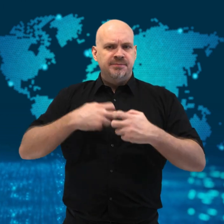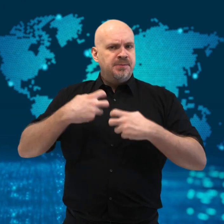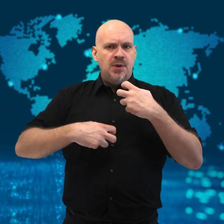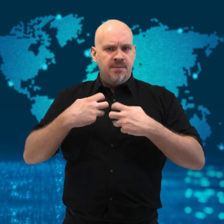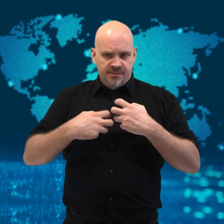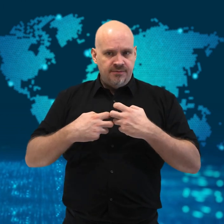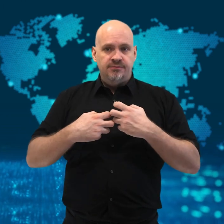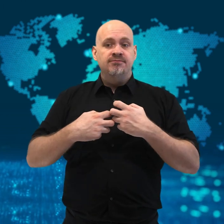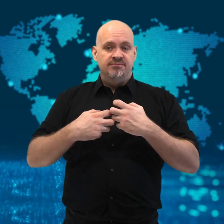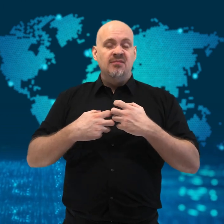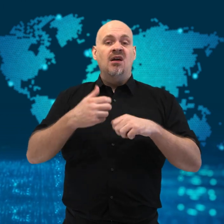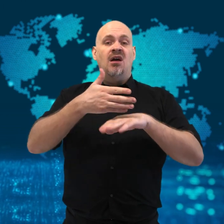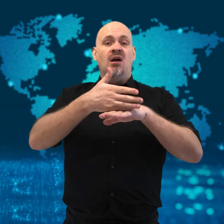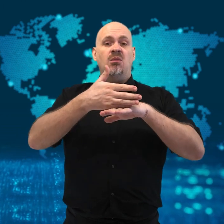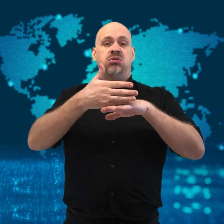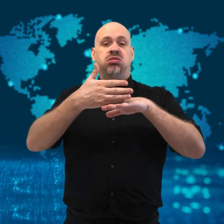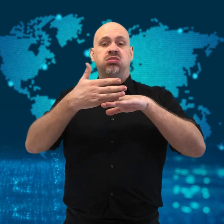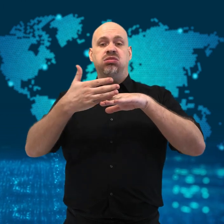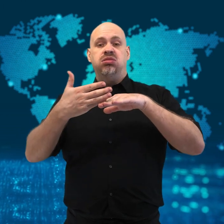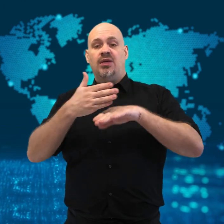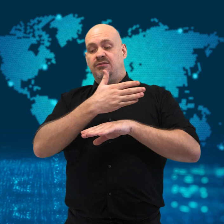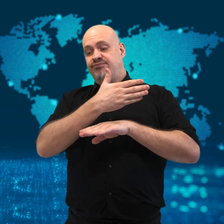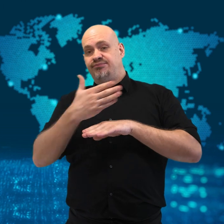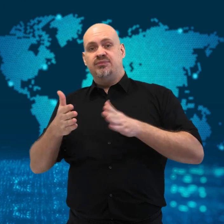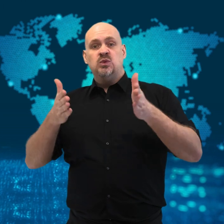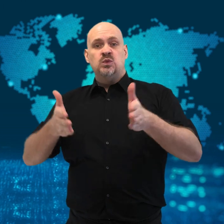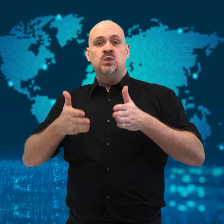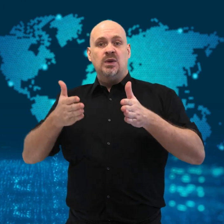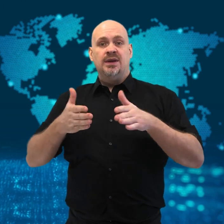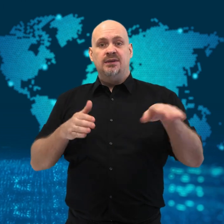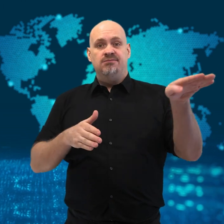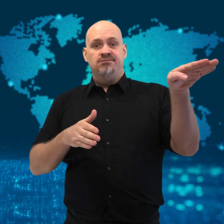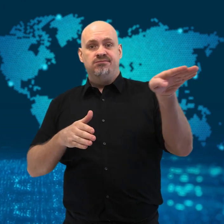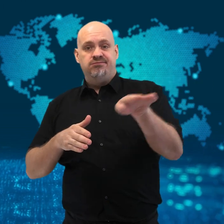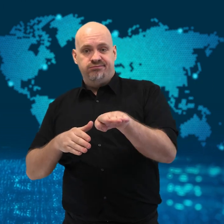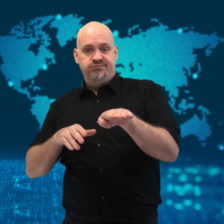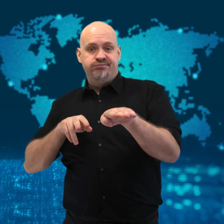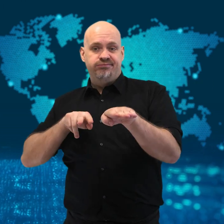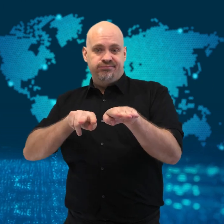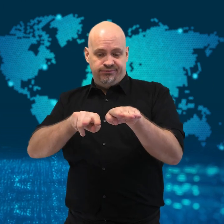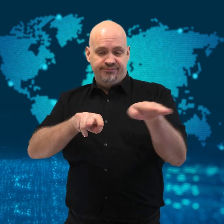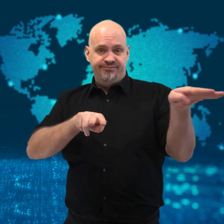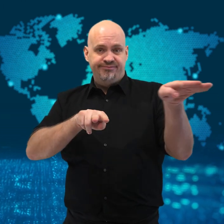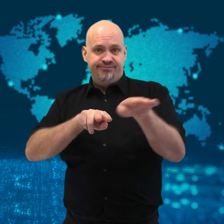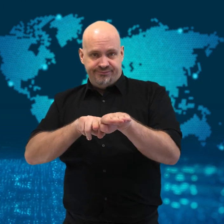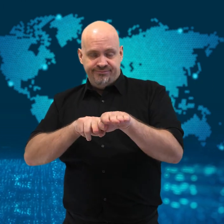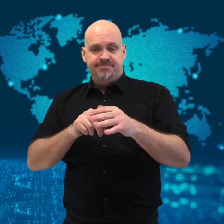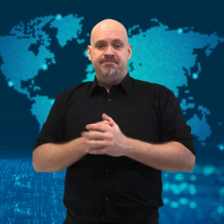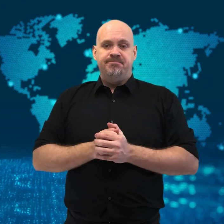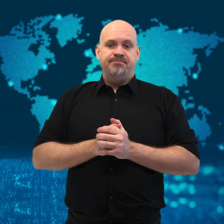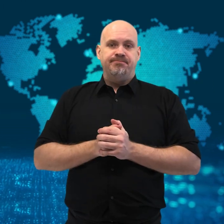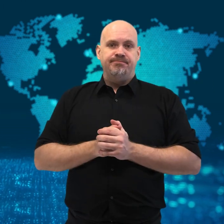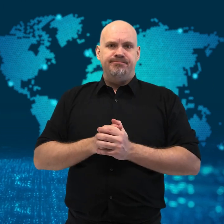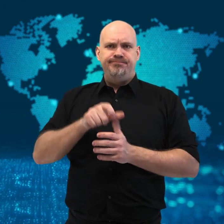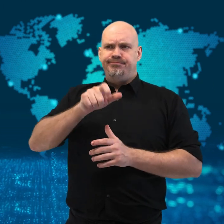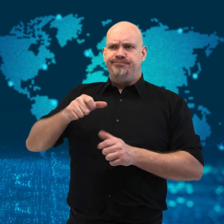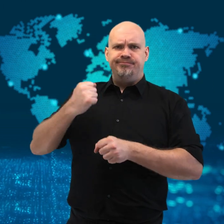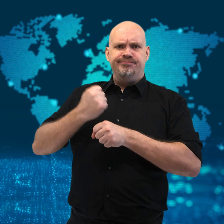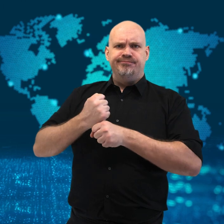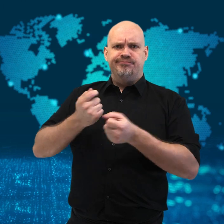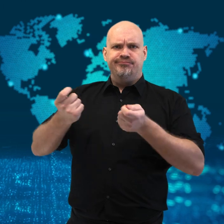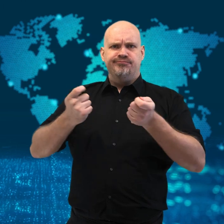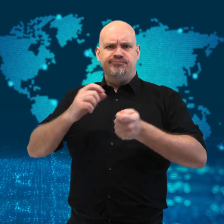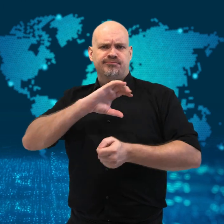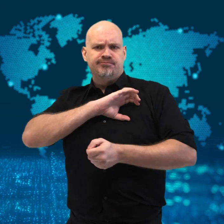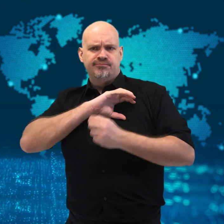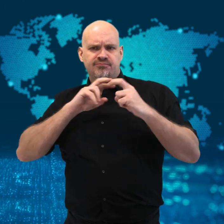Authorities have ordered an arrest warrant for the owner of the